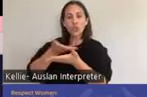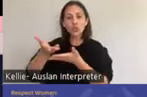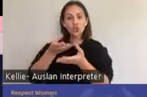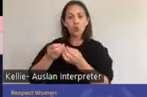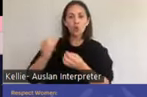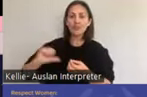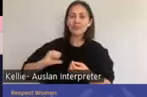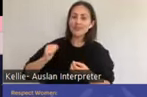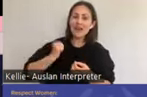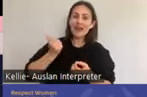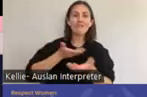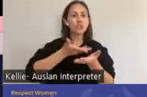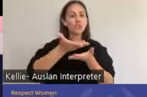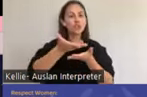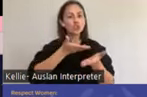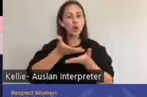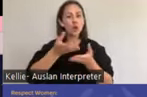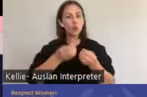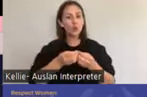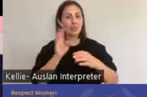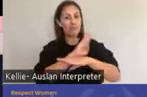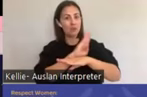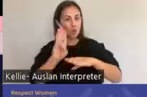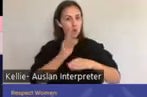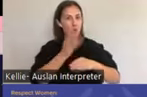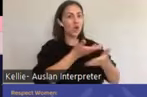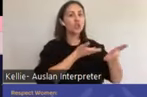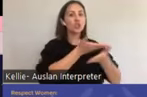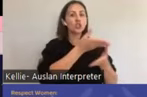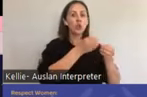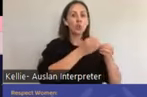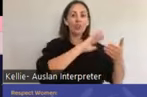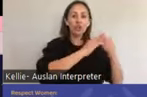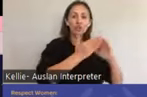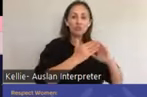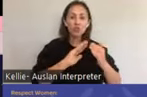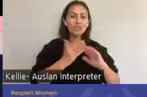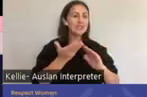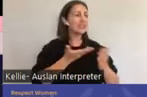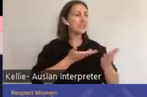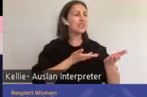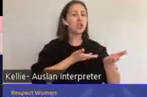and members of the Board of Management, service providers from across the Loddon Mallee region and